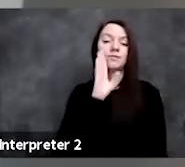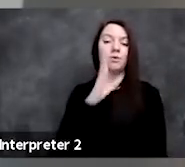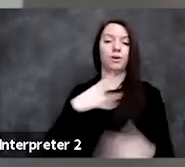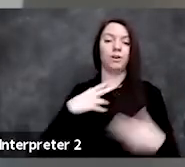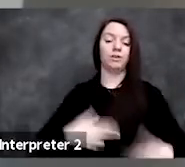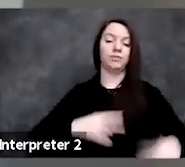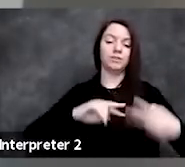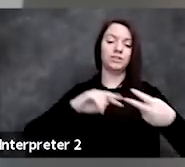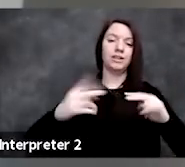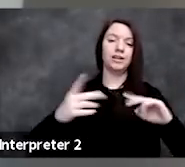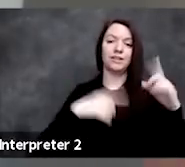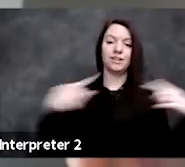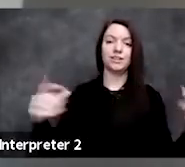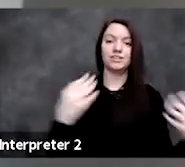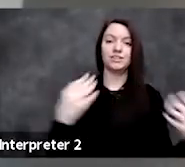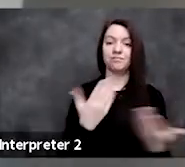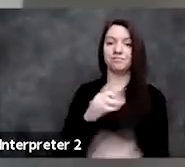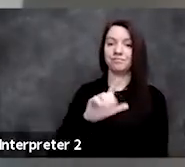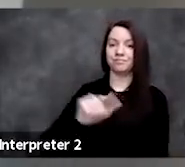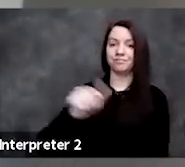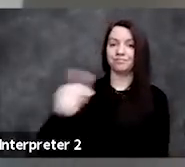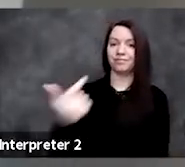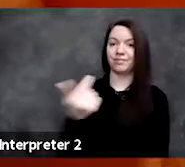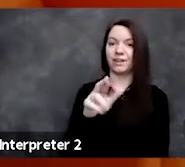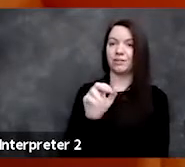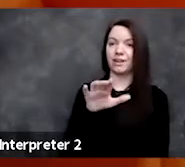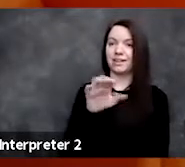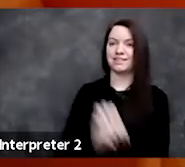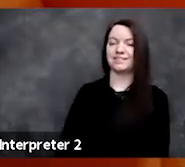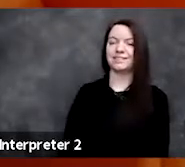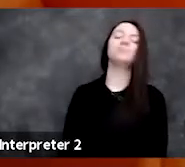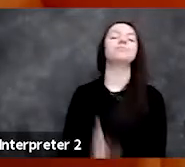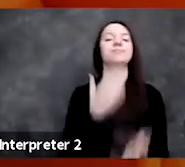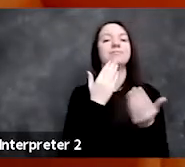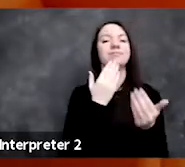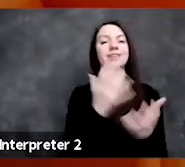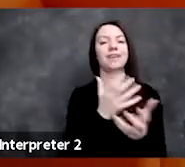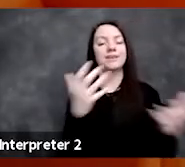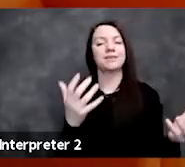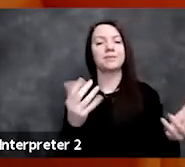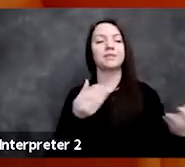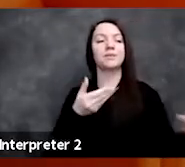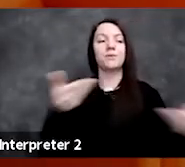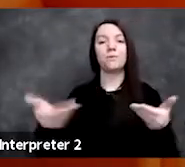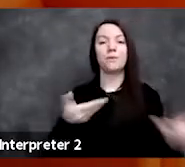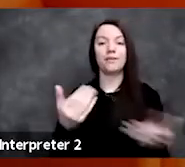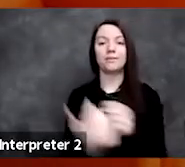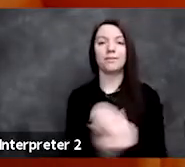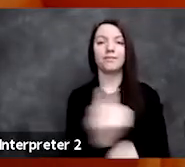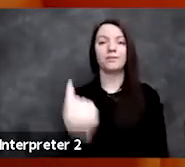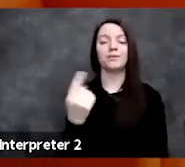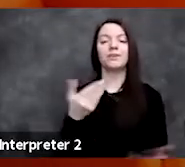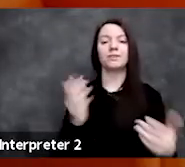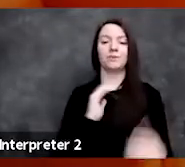With that, Grace, take us away. Thanks so much, Meaghan. Welcome everyone to our very first session